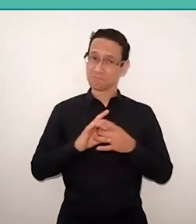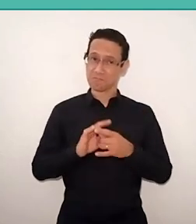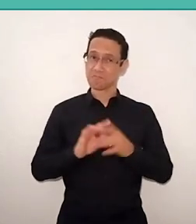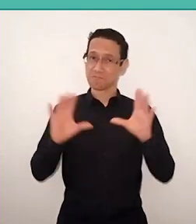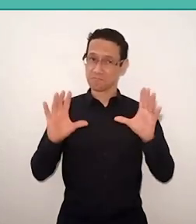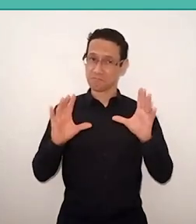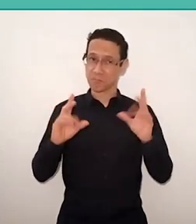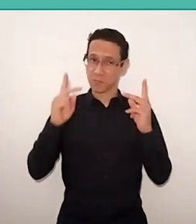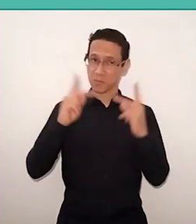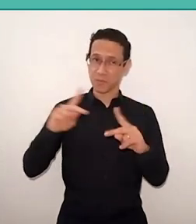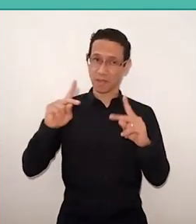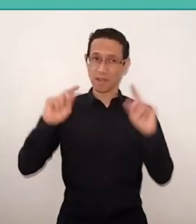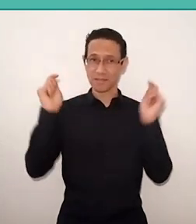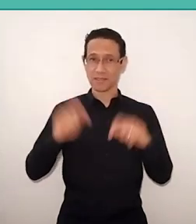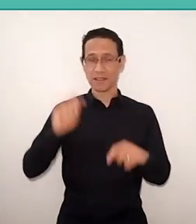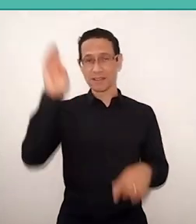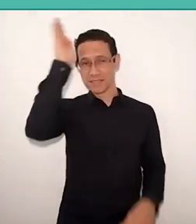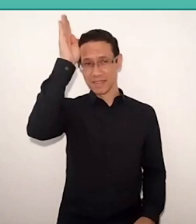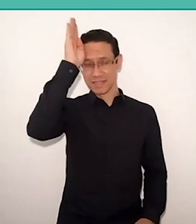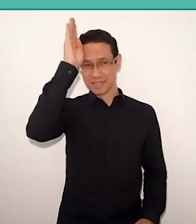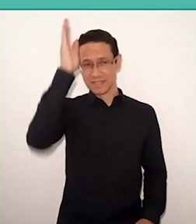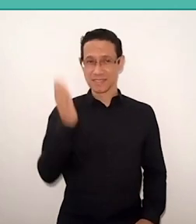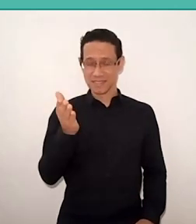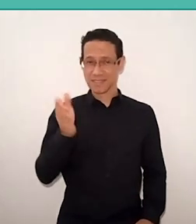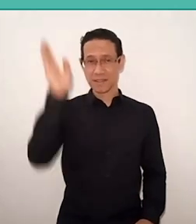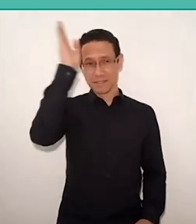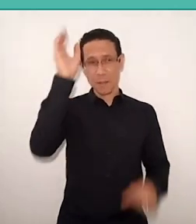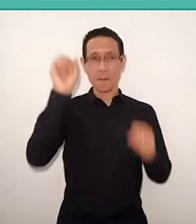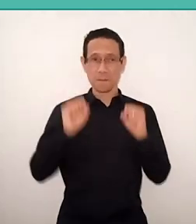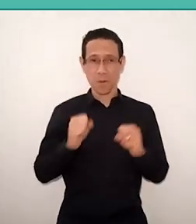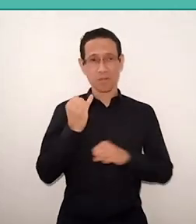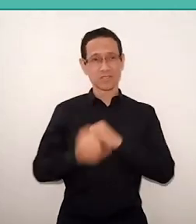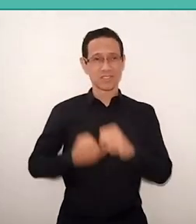I think for Sesc and Sesc can put this version online,